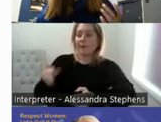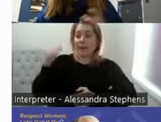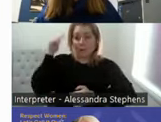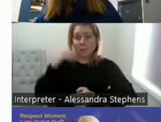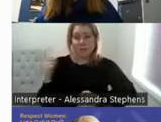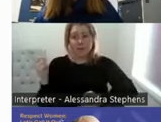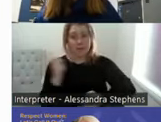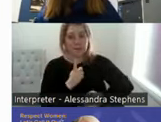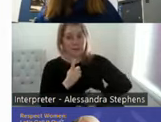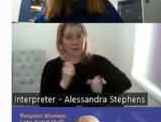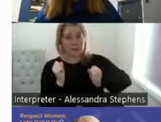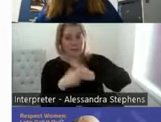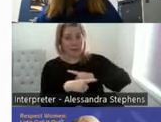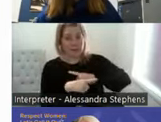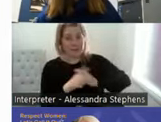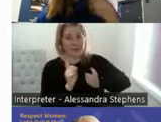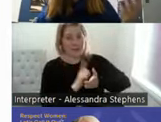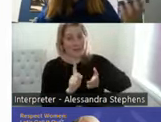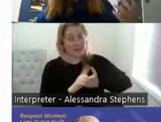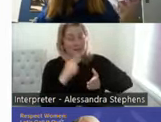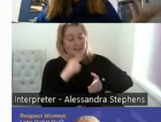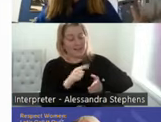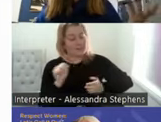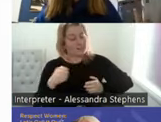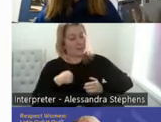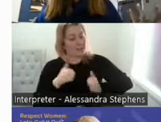wrote me an email a couple of weeks later that said that her and her partner had gone out on a